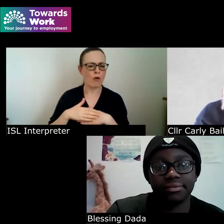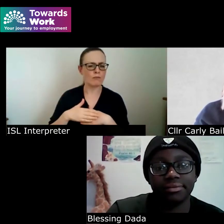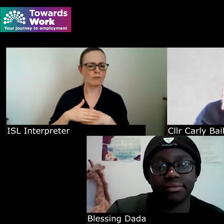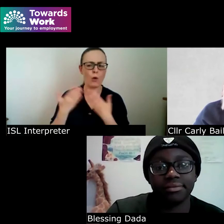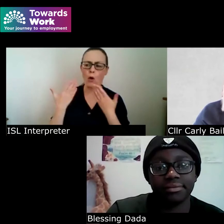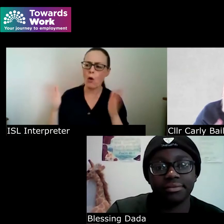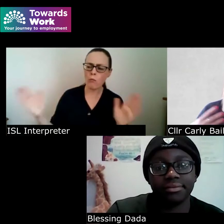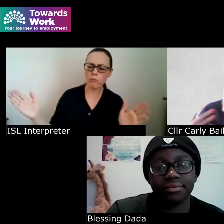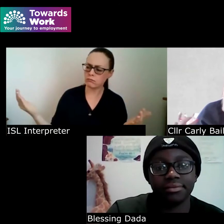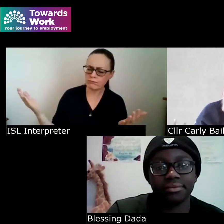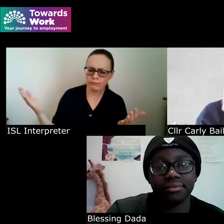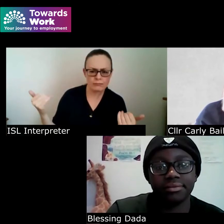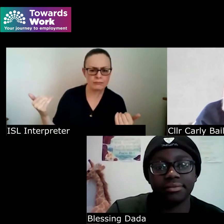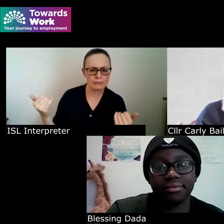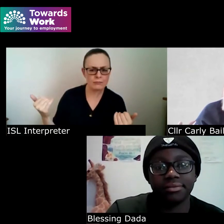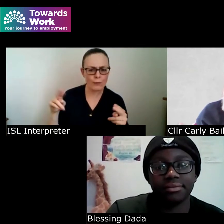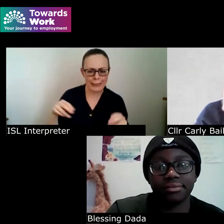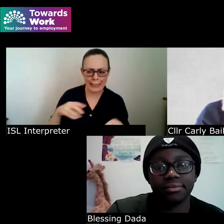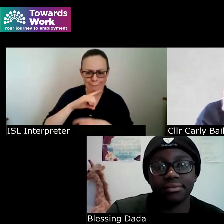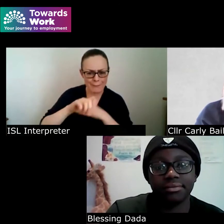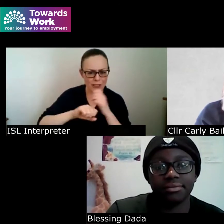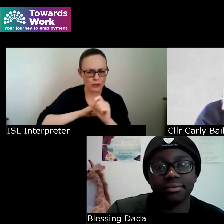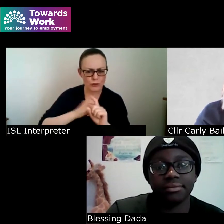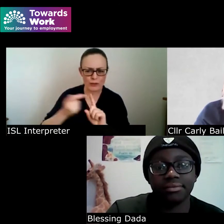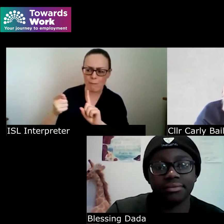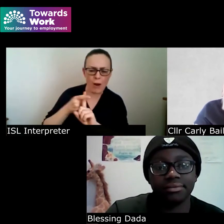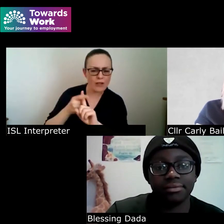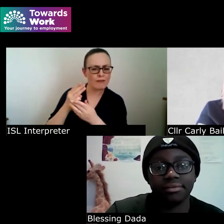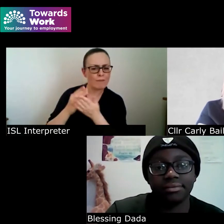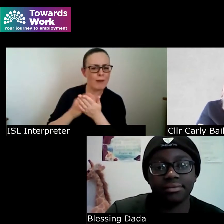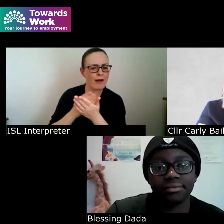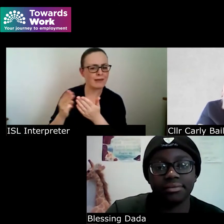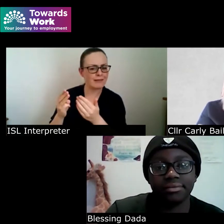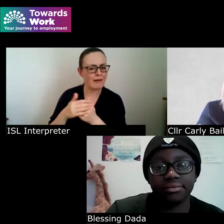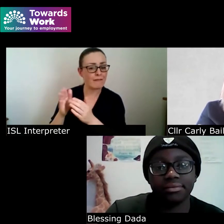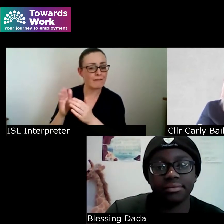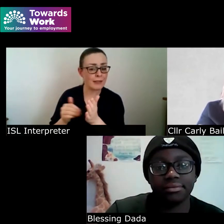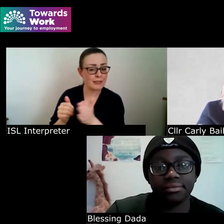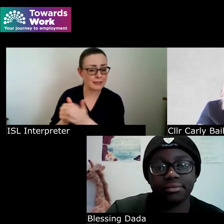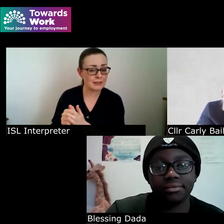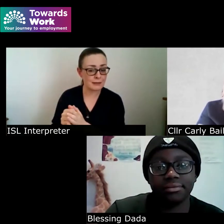make it a positive part of who their business and it is I think even though you're absolutely right